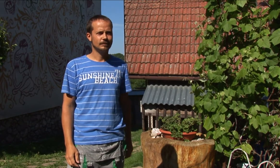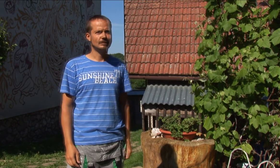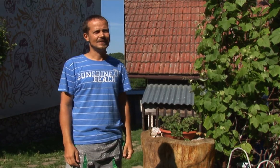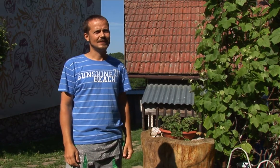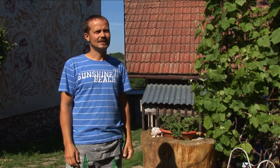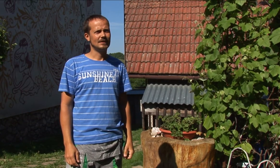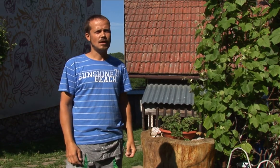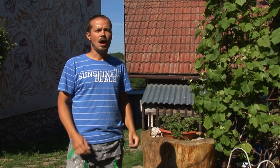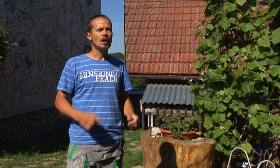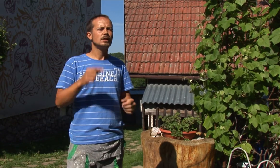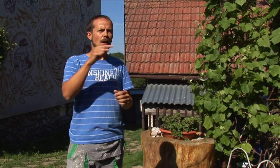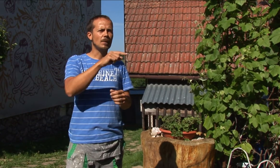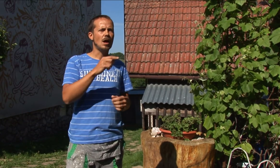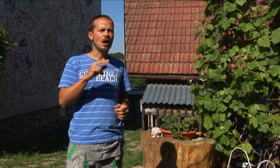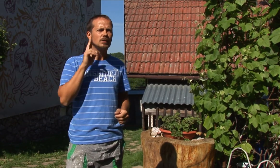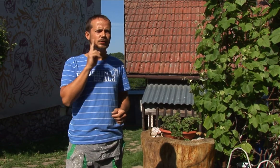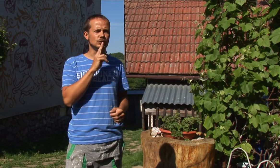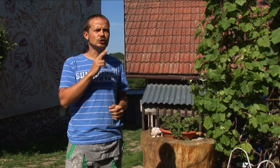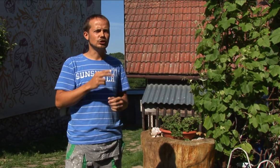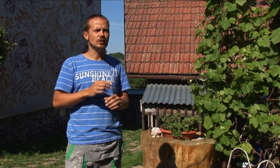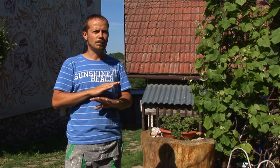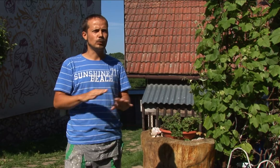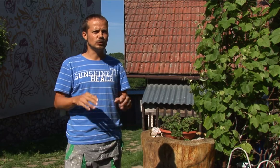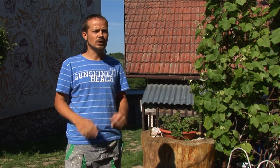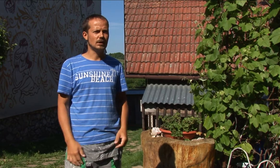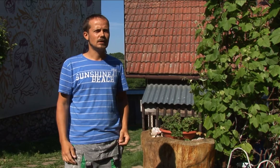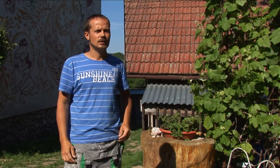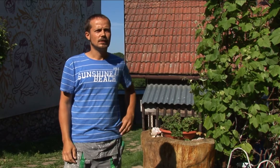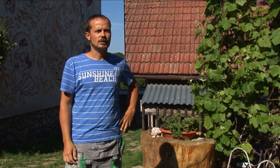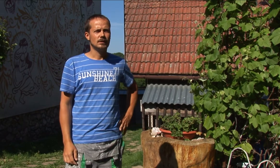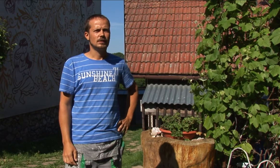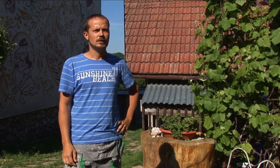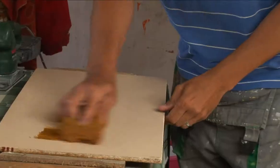Only the non-hearing could attend.